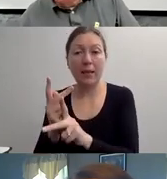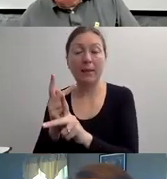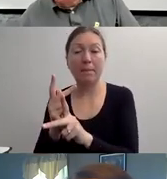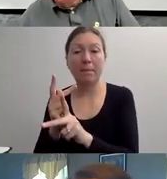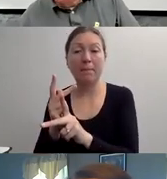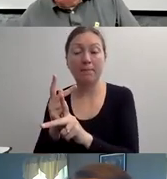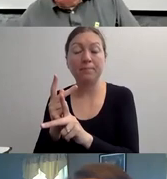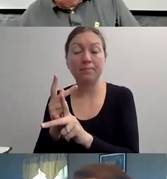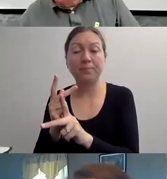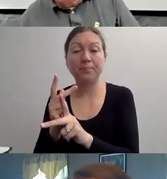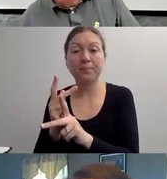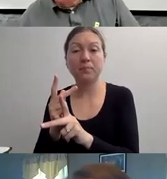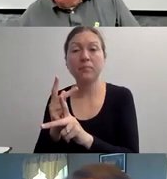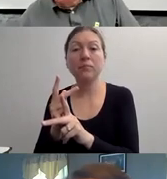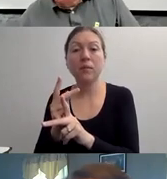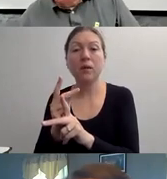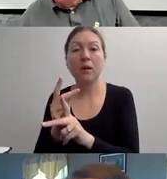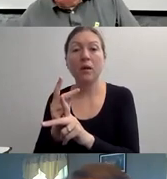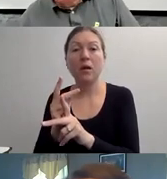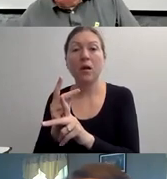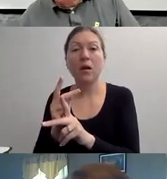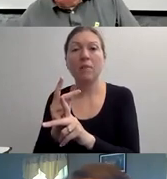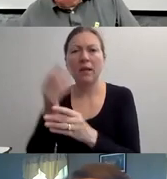AND IT REINFORCES NEGATIVE.